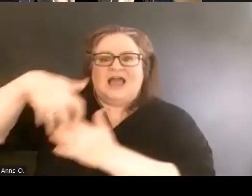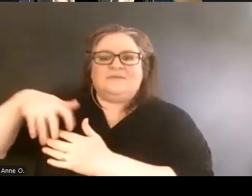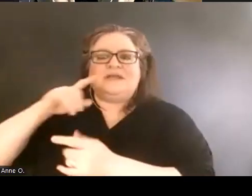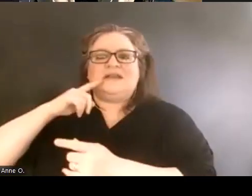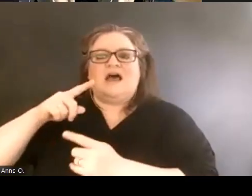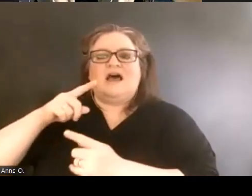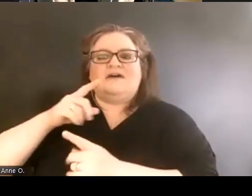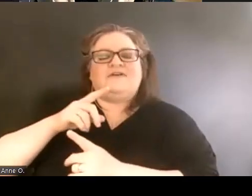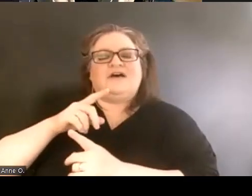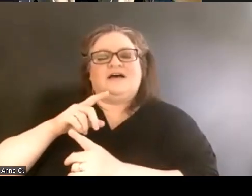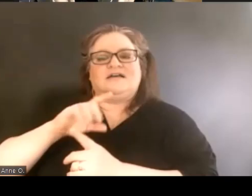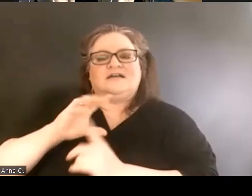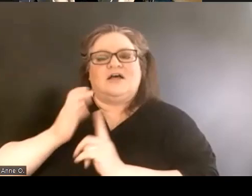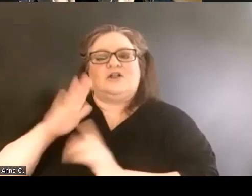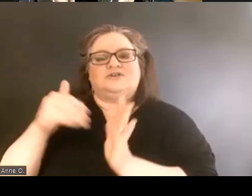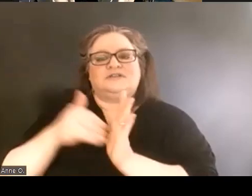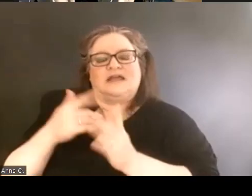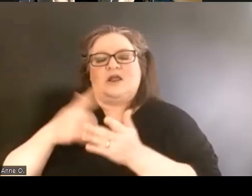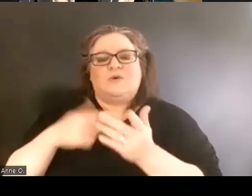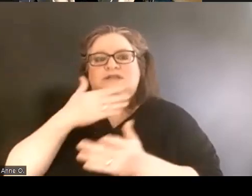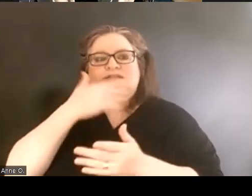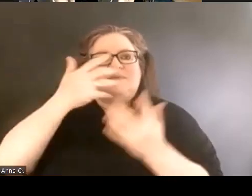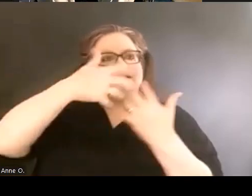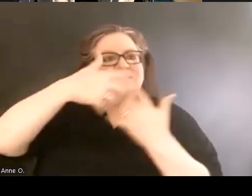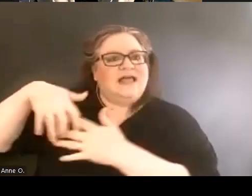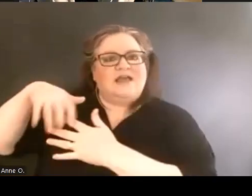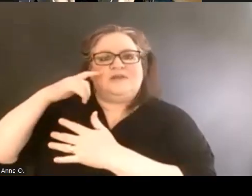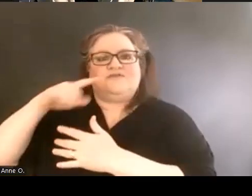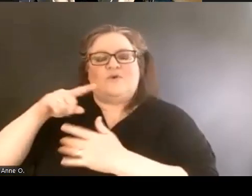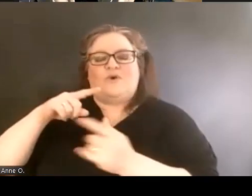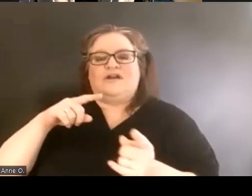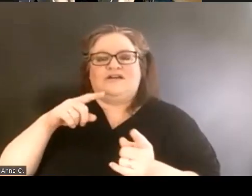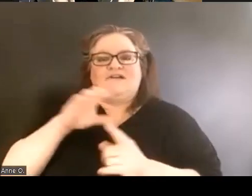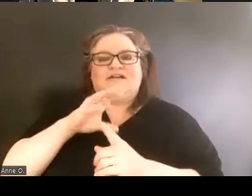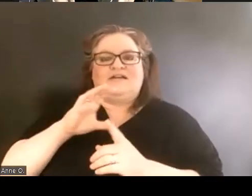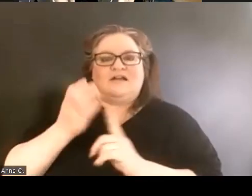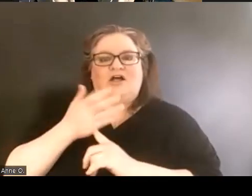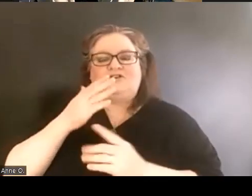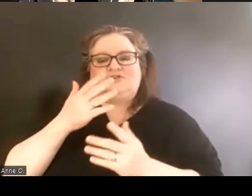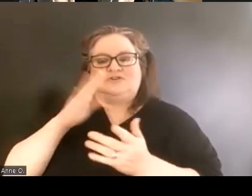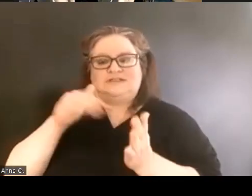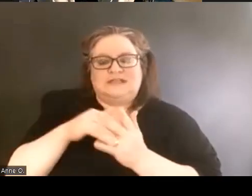and what is the best alignment for a cultural center. And I will say from my perspective,